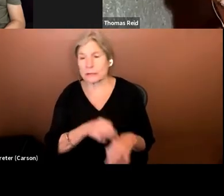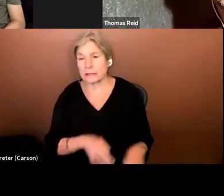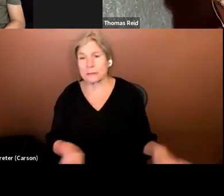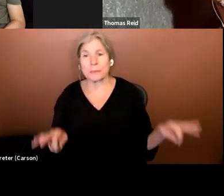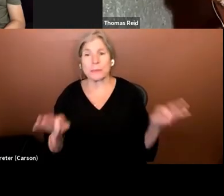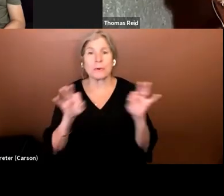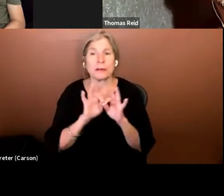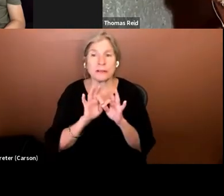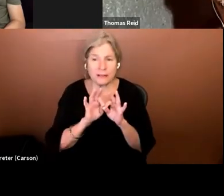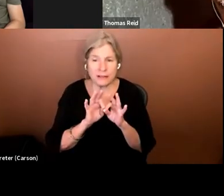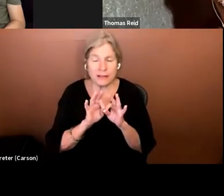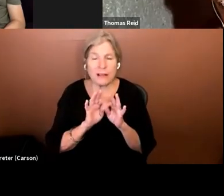follow